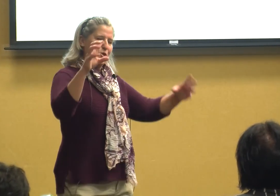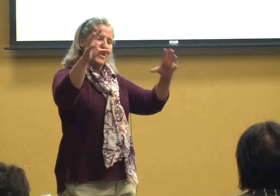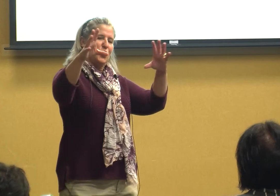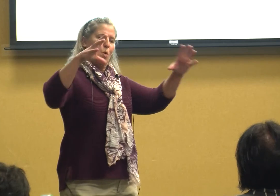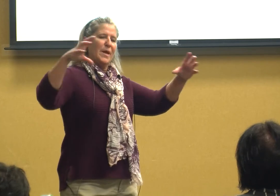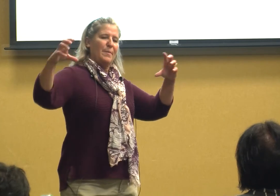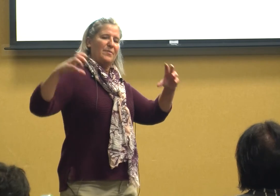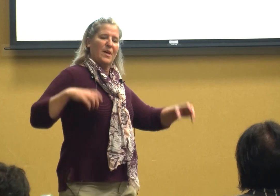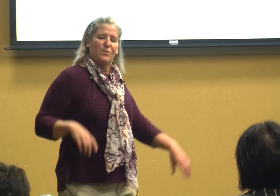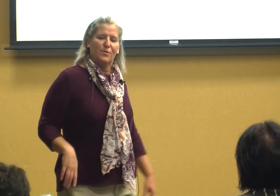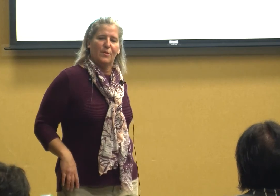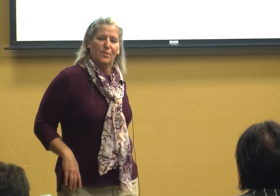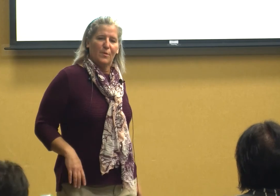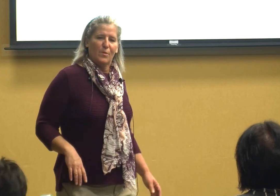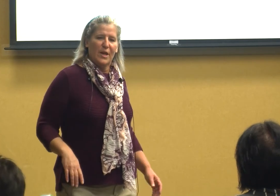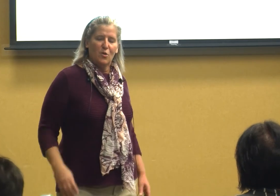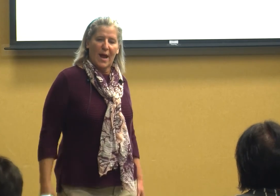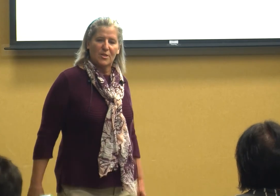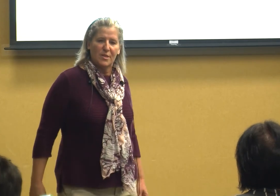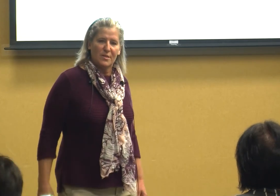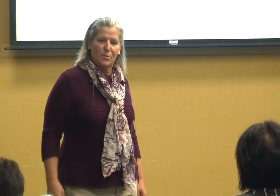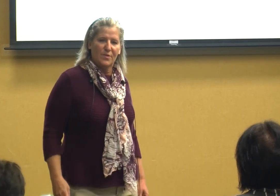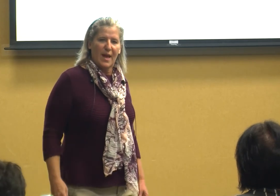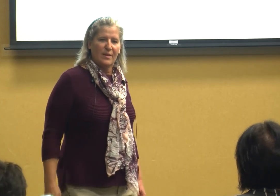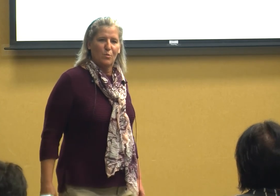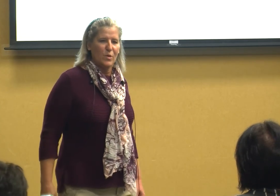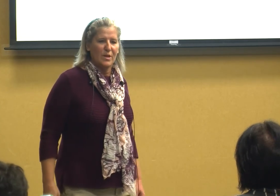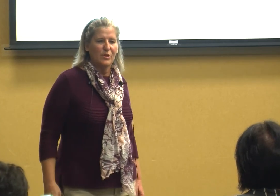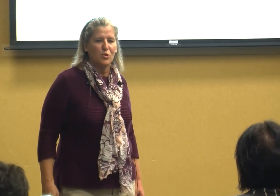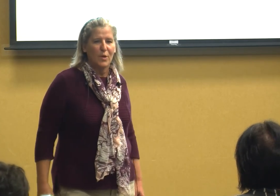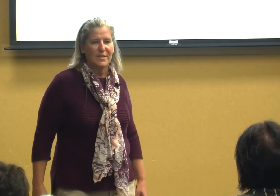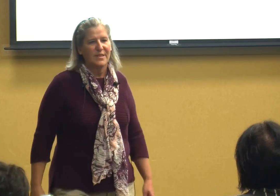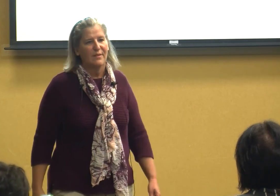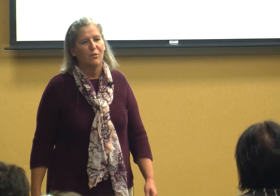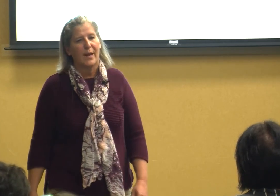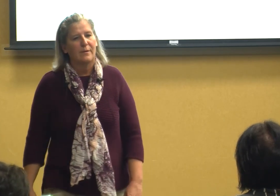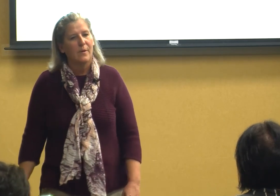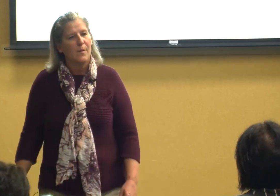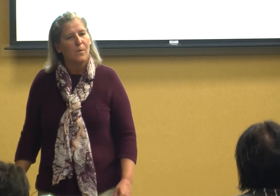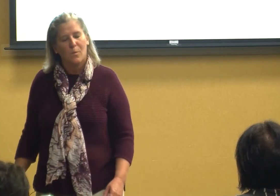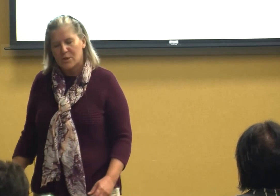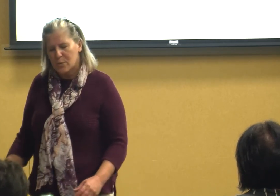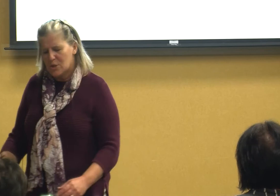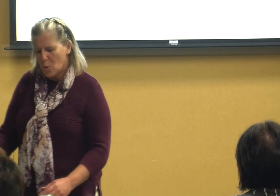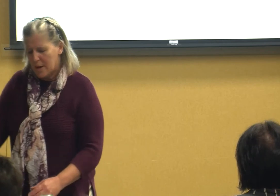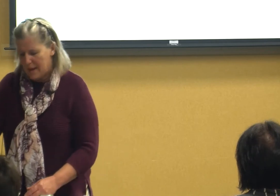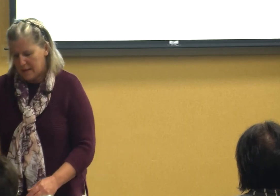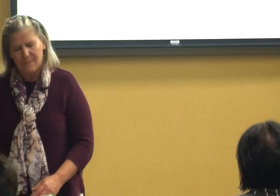you enjoy about those interactions with that real trusting friend what you enjoy about it